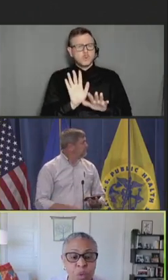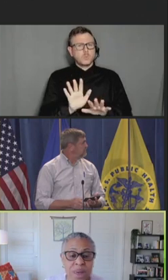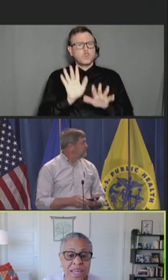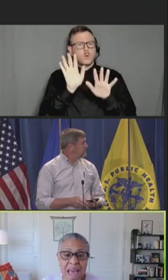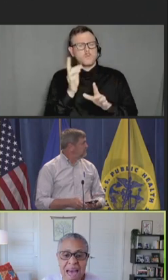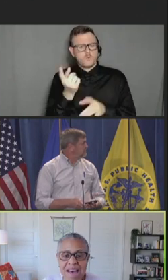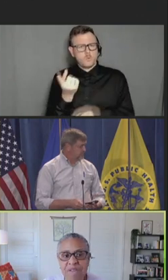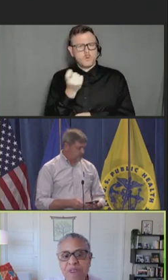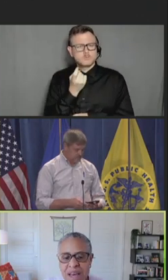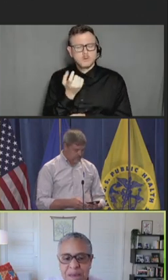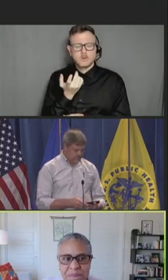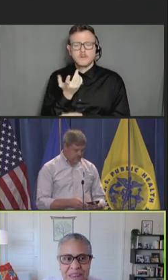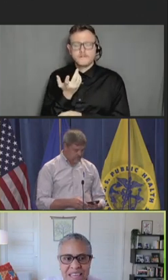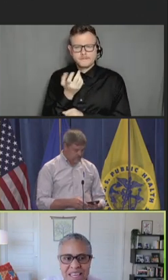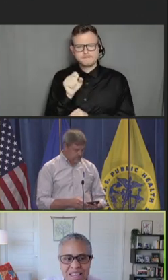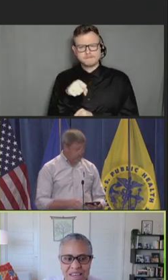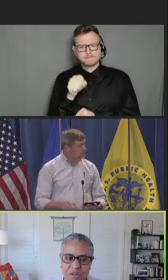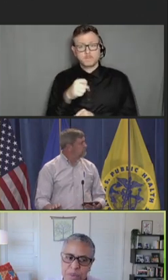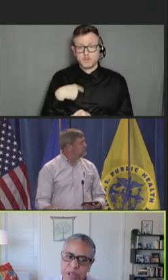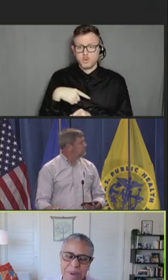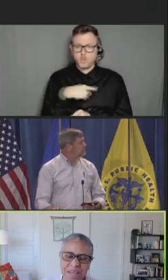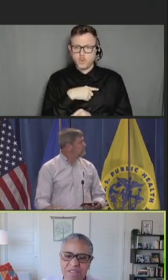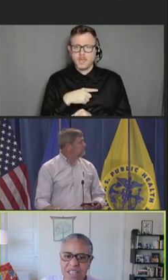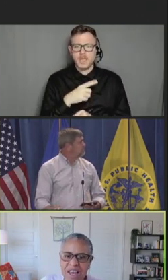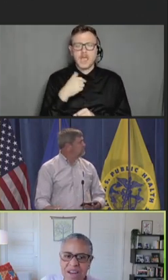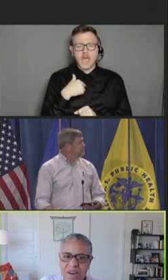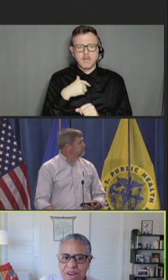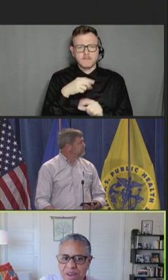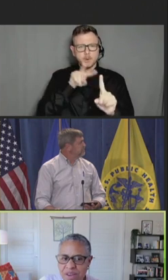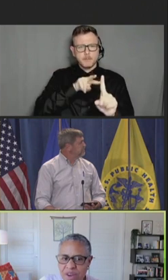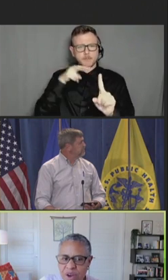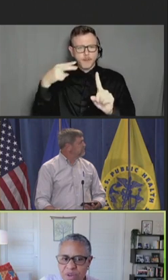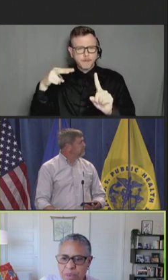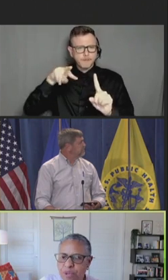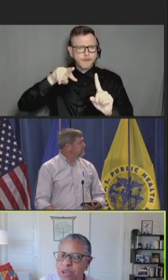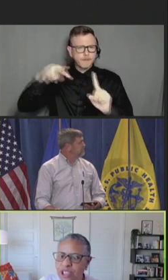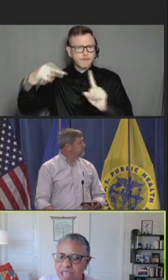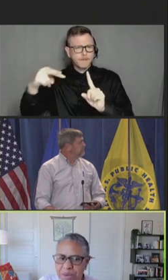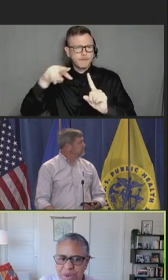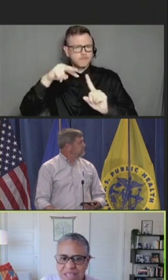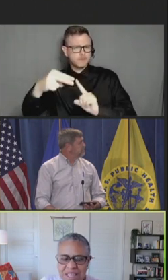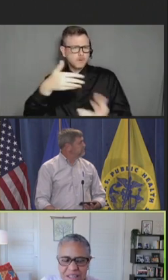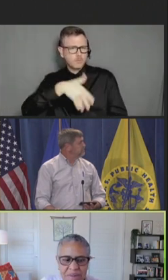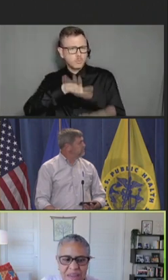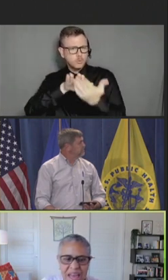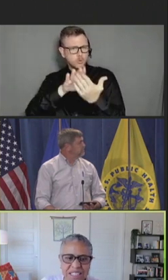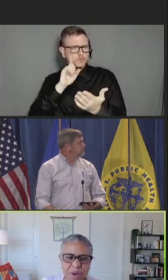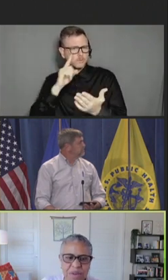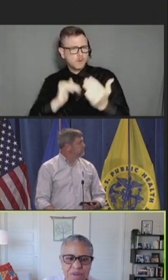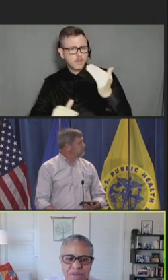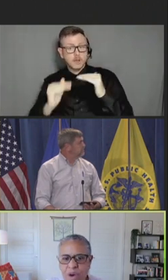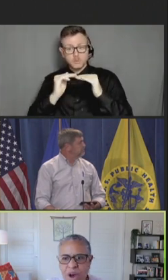We have taken different perspectives on, you know, the approach to equity as we thought